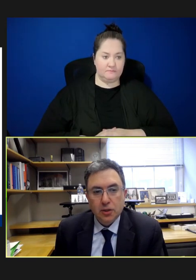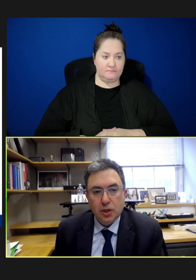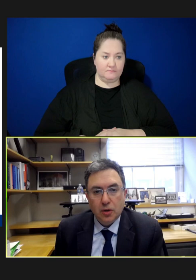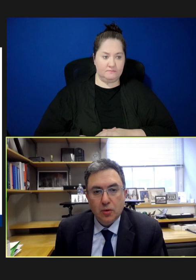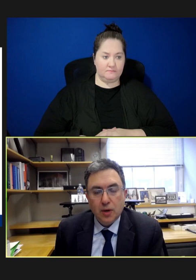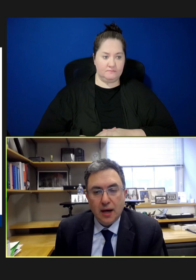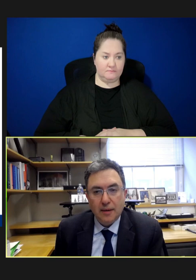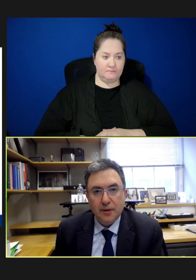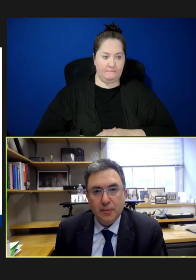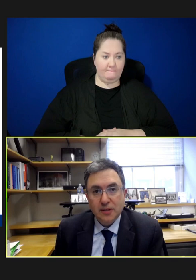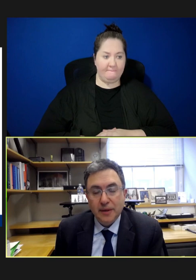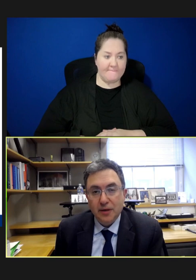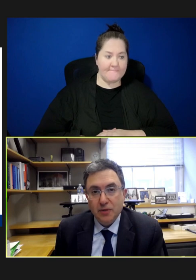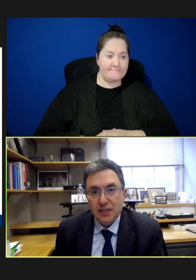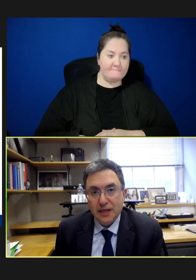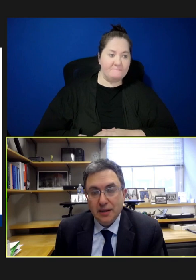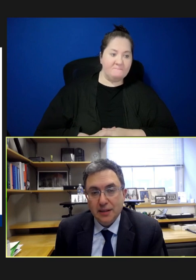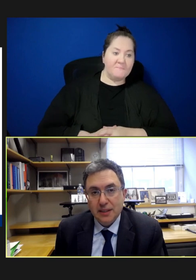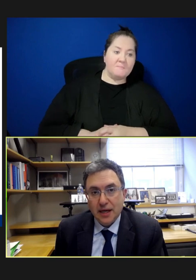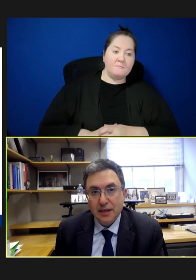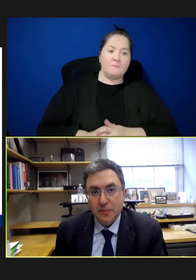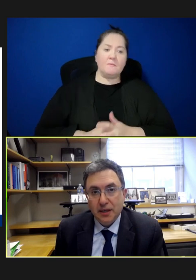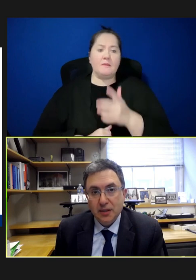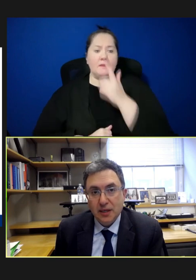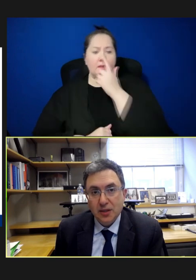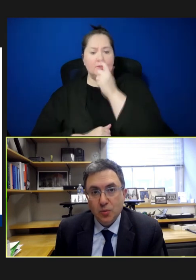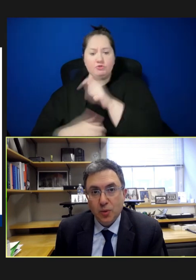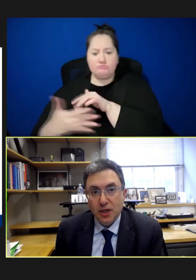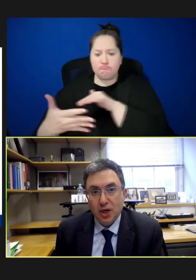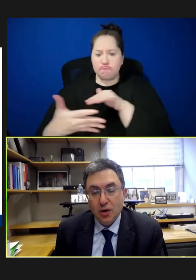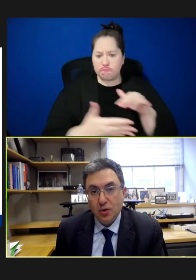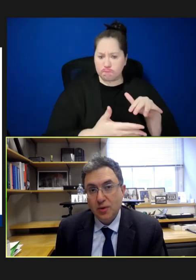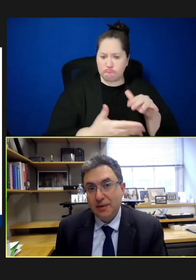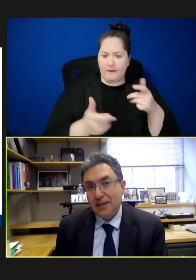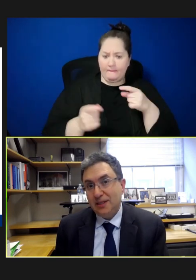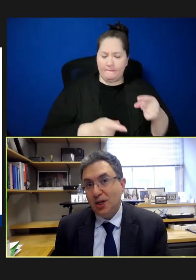So, there have been some interesting studies because as we know, it's all